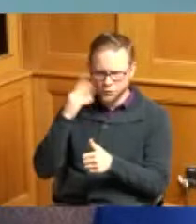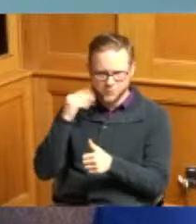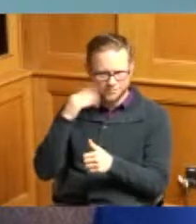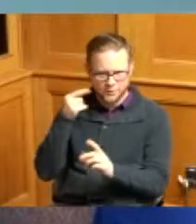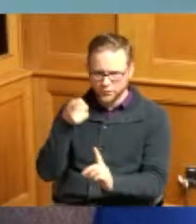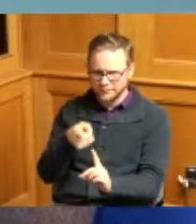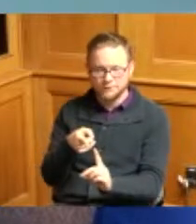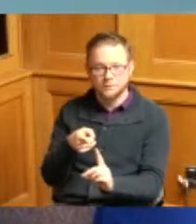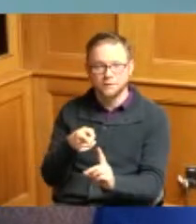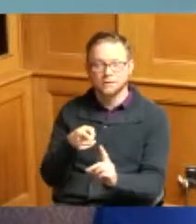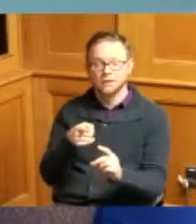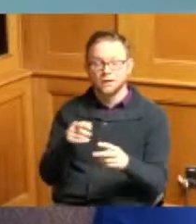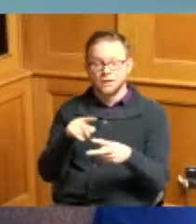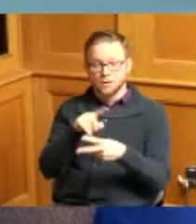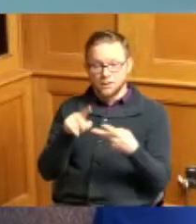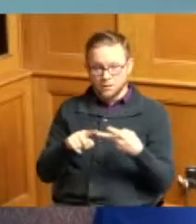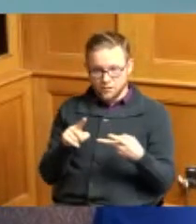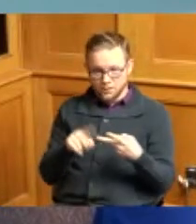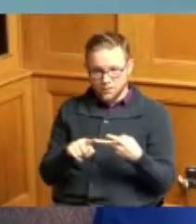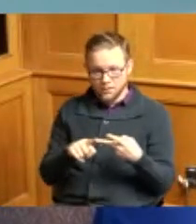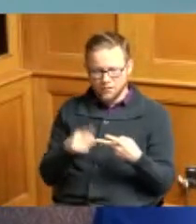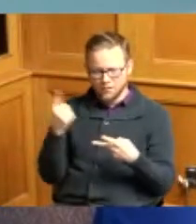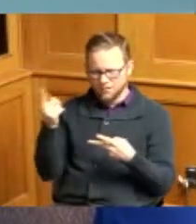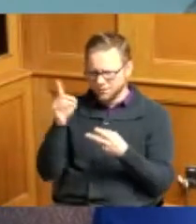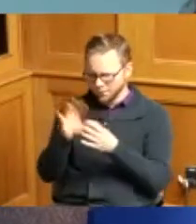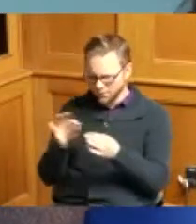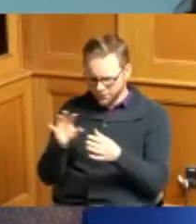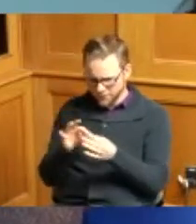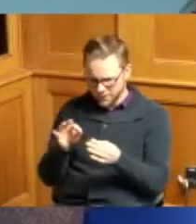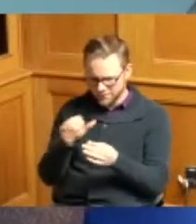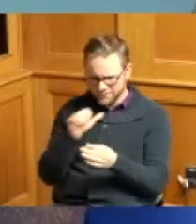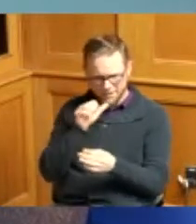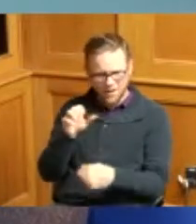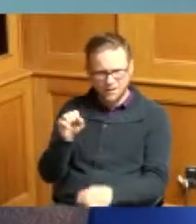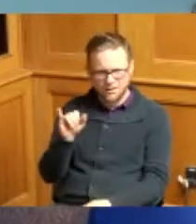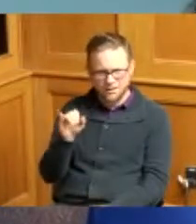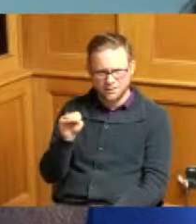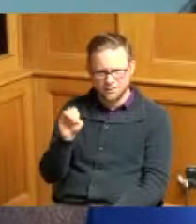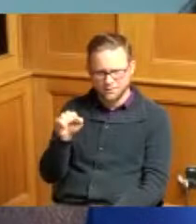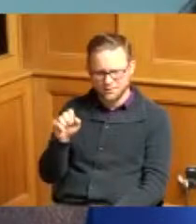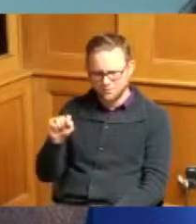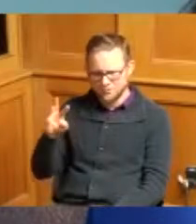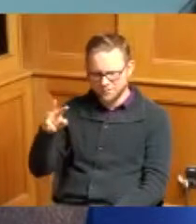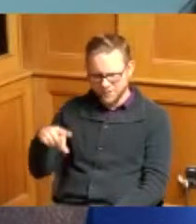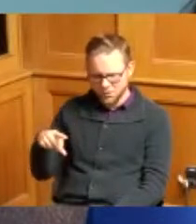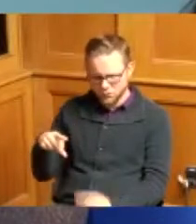some things said that it's not Symmes Township they wouldn't have a town hall it would be